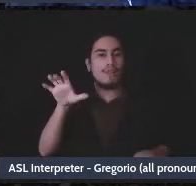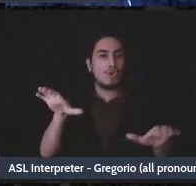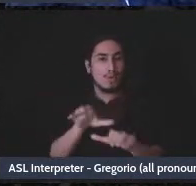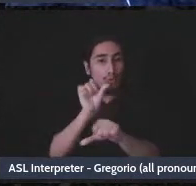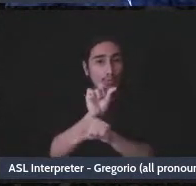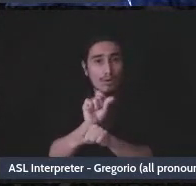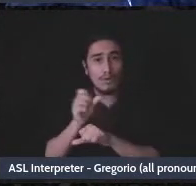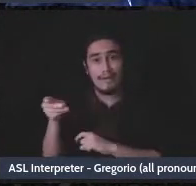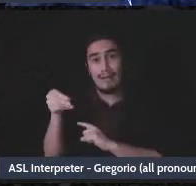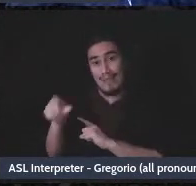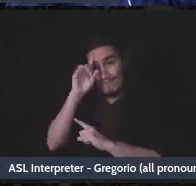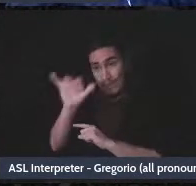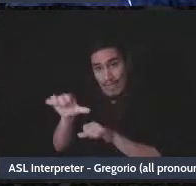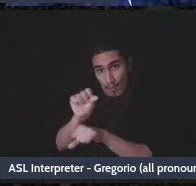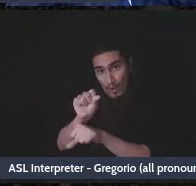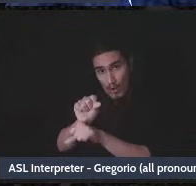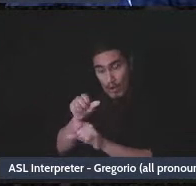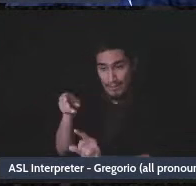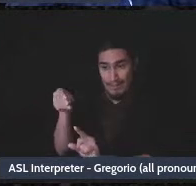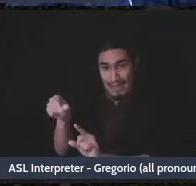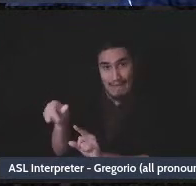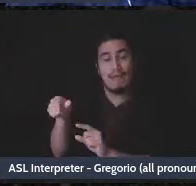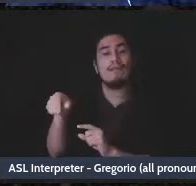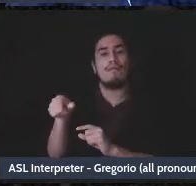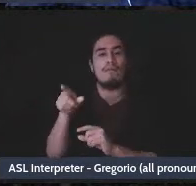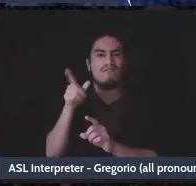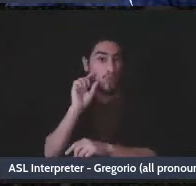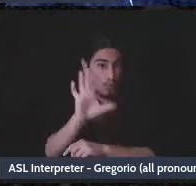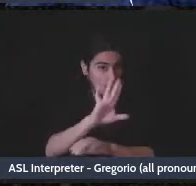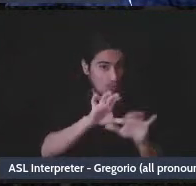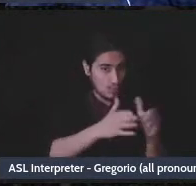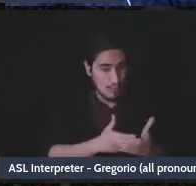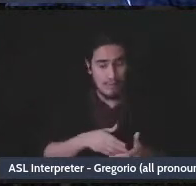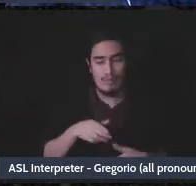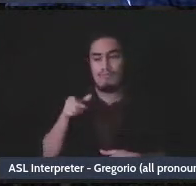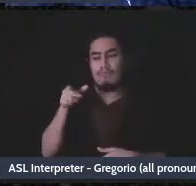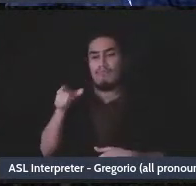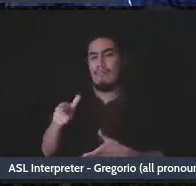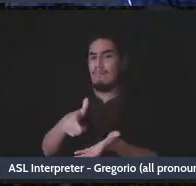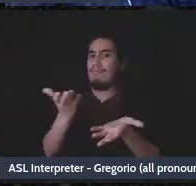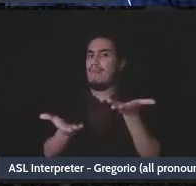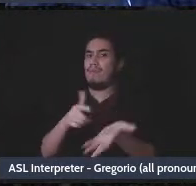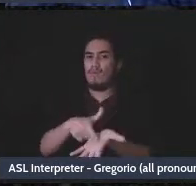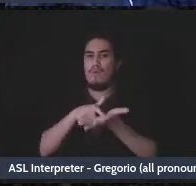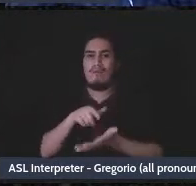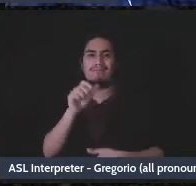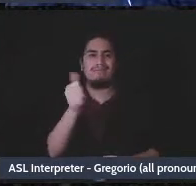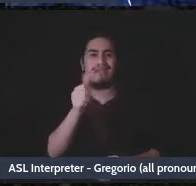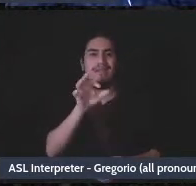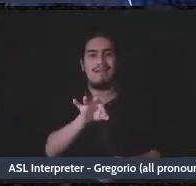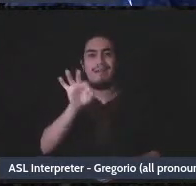paid for that work for your group, they may be required to do a 1099 risk form if they have over